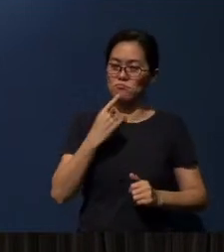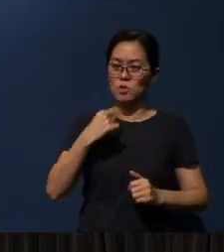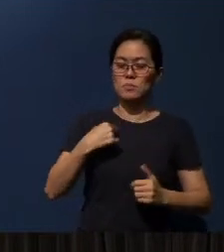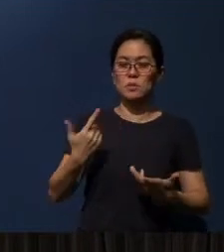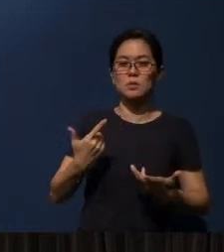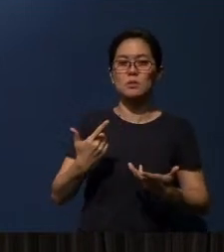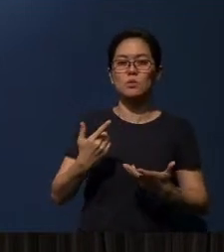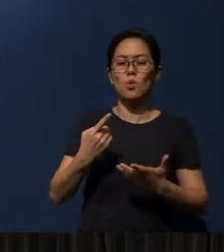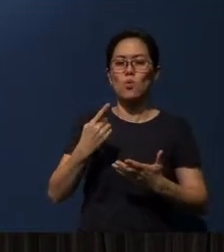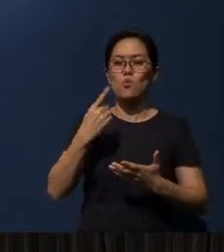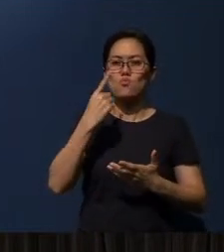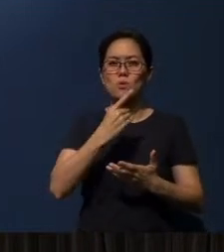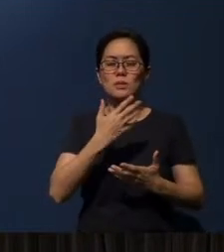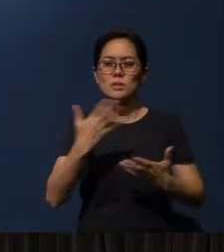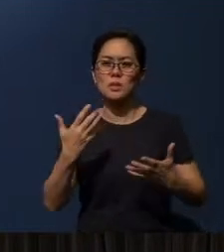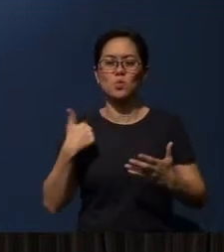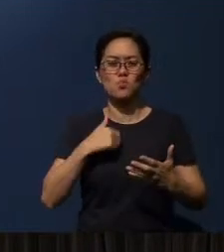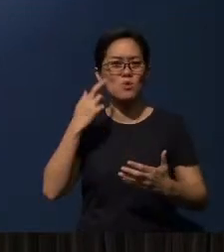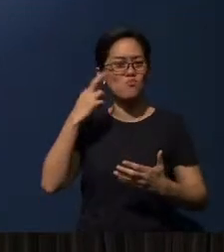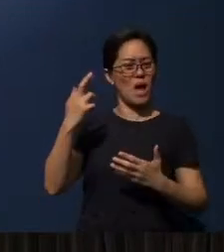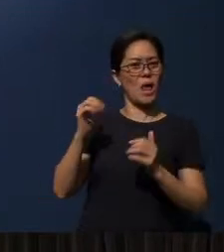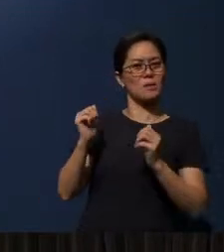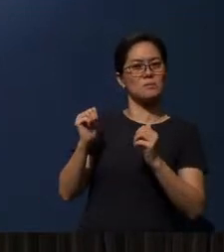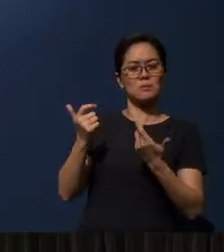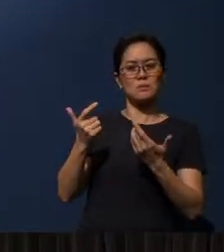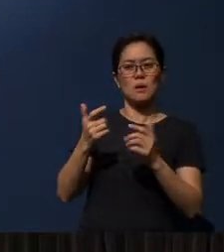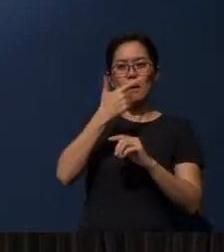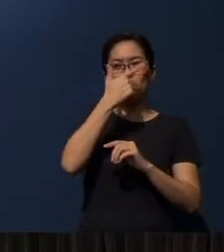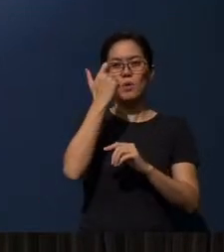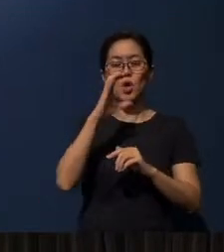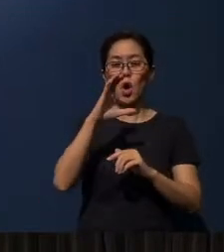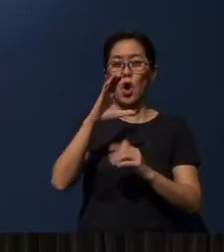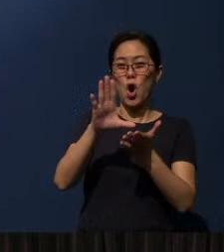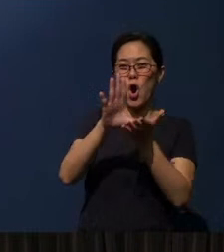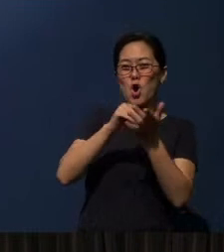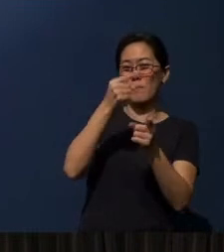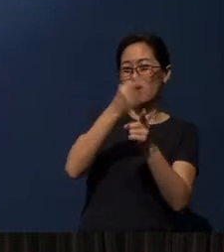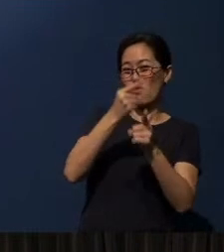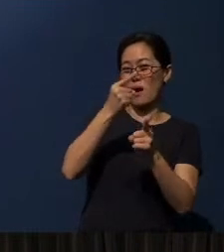now, one of the problems we realized is that because of copyright issues,